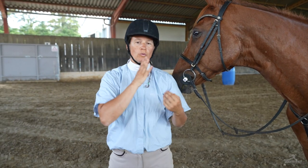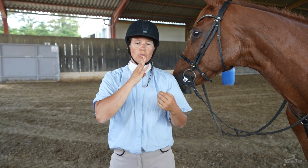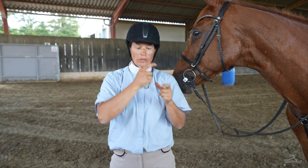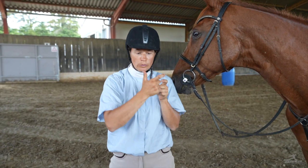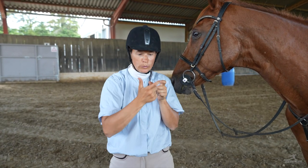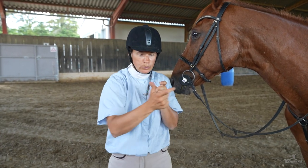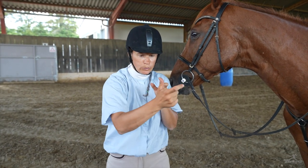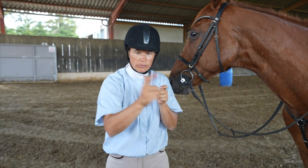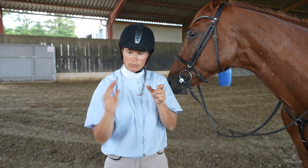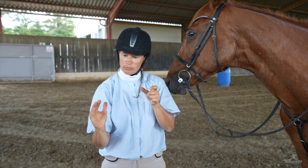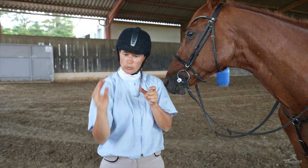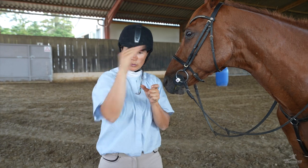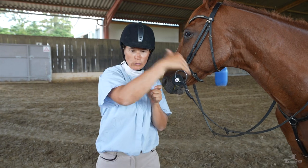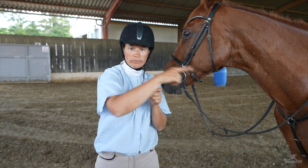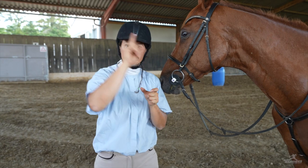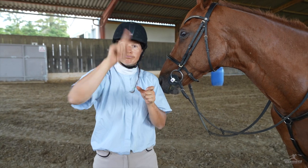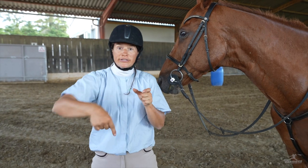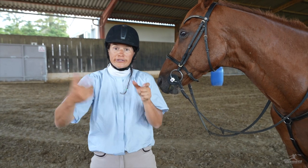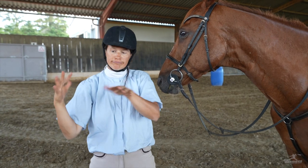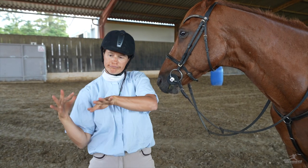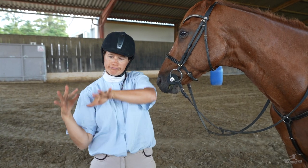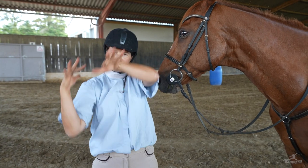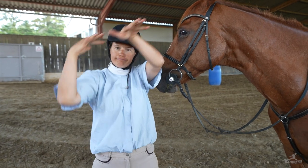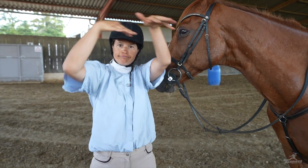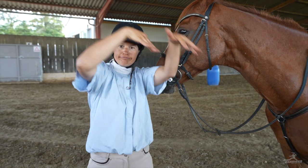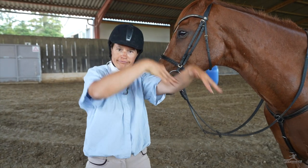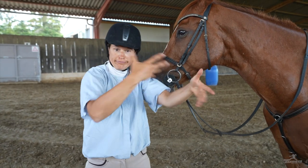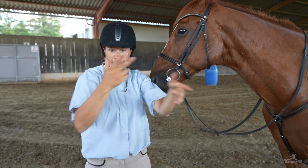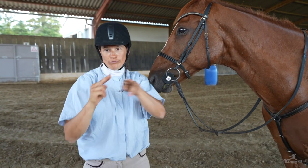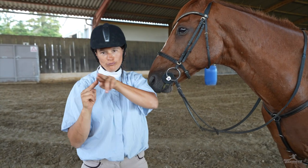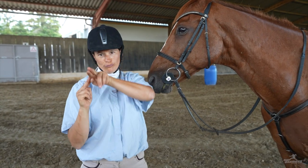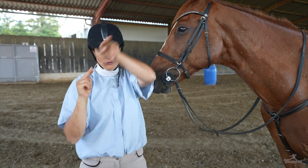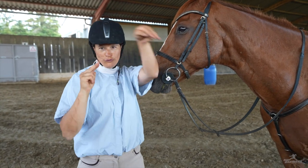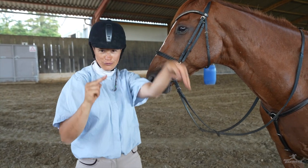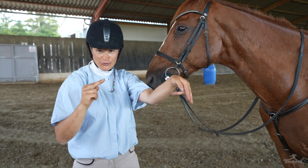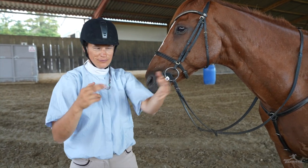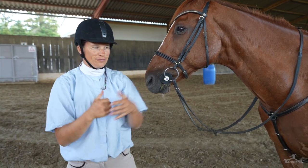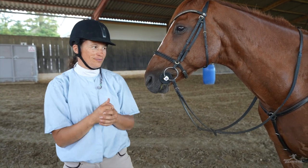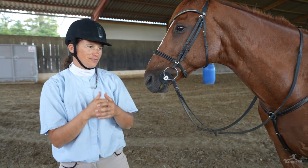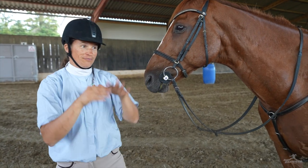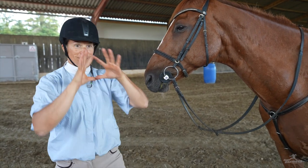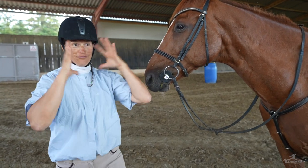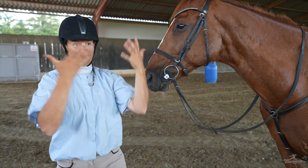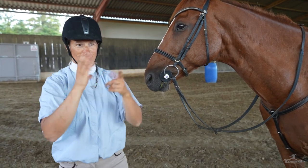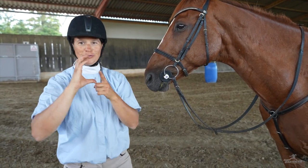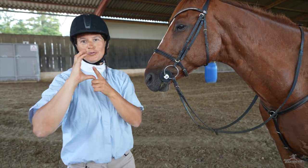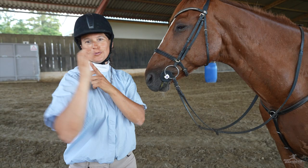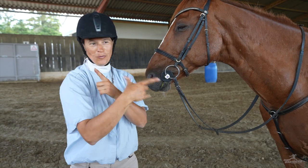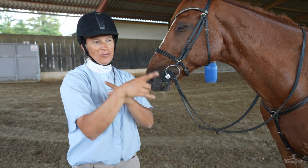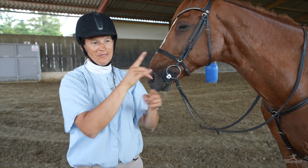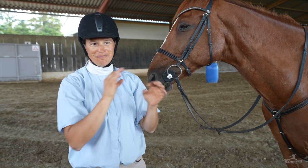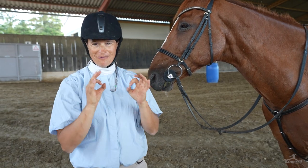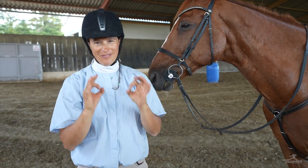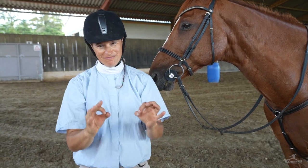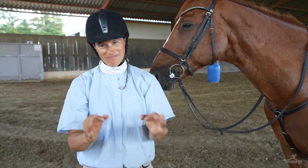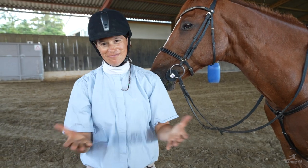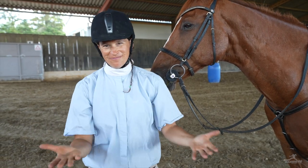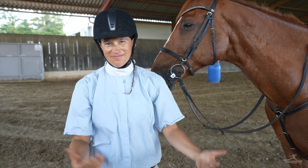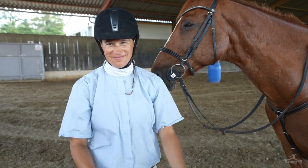travel over rivers and streams. So these phases highlight farming culture.